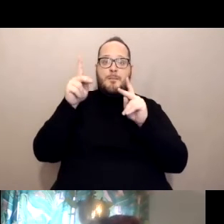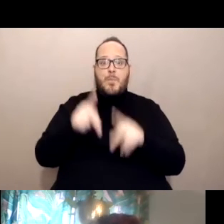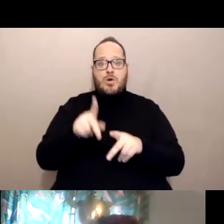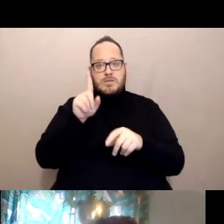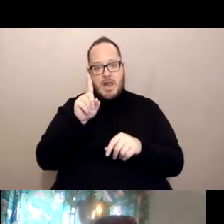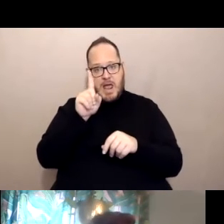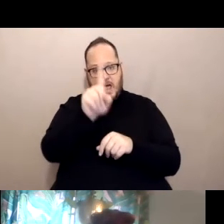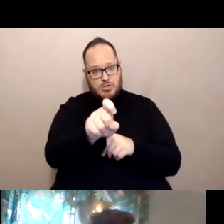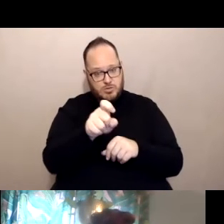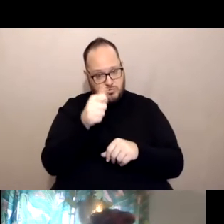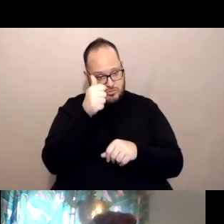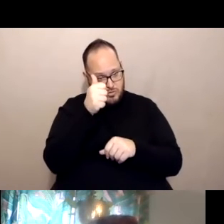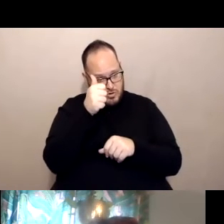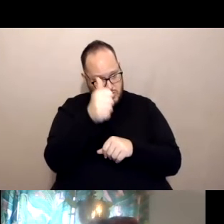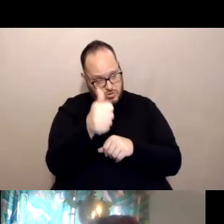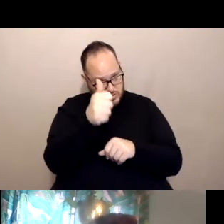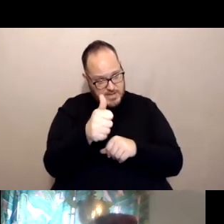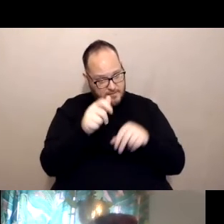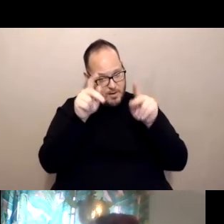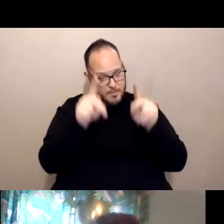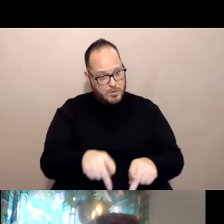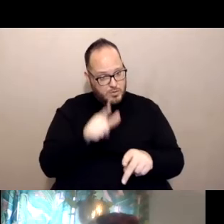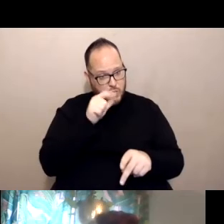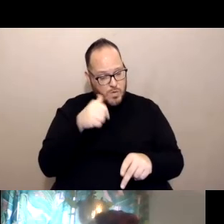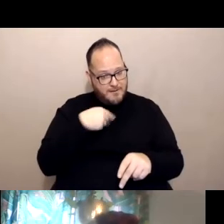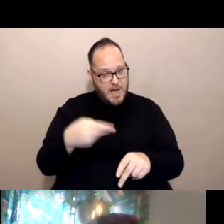are you a person with a high risk medical condition